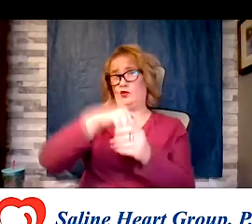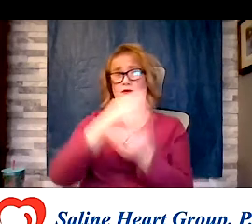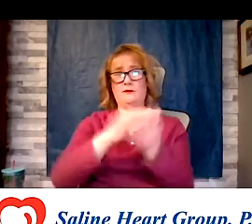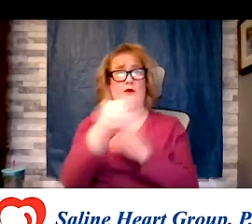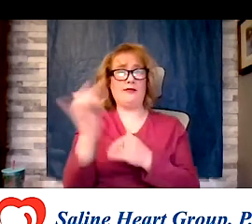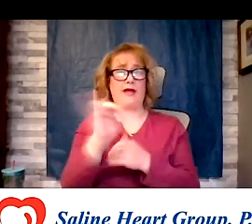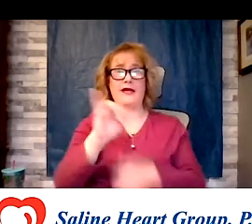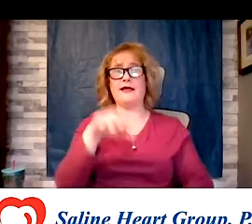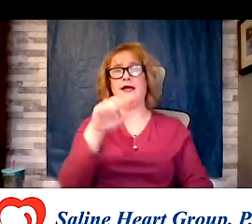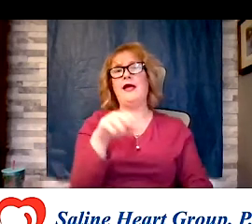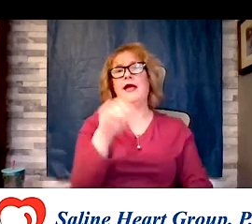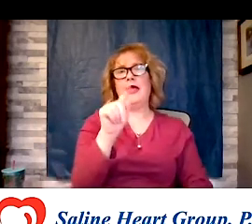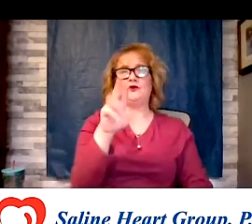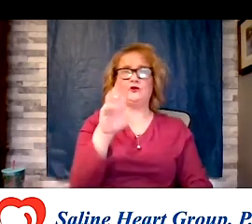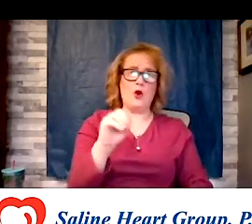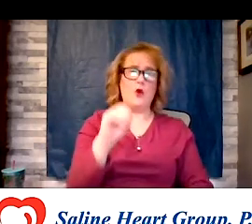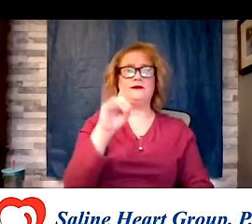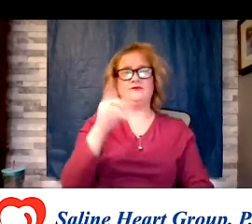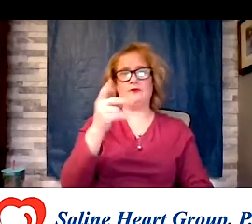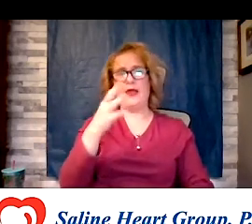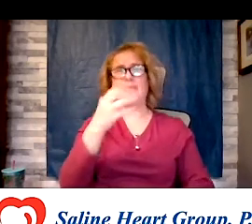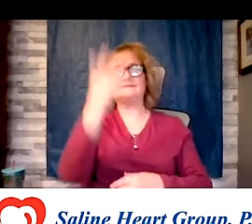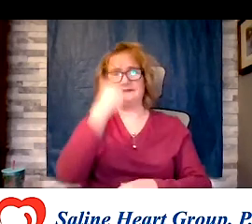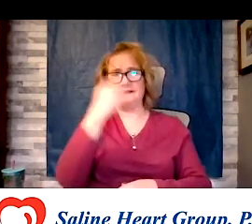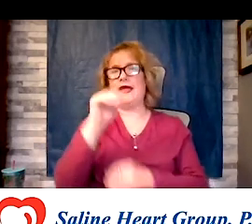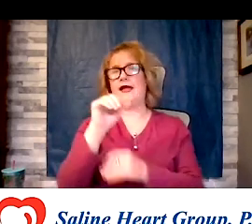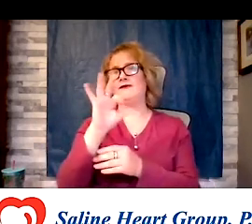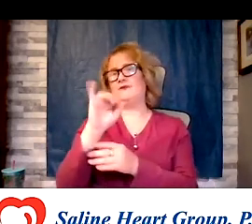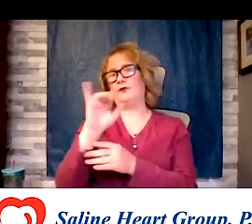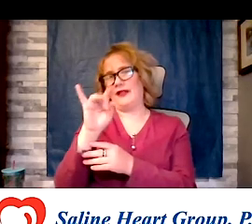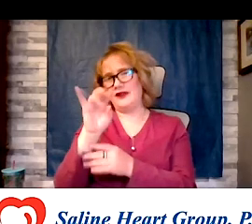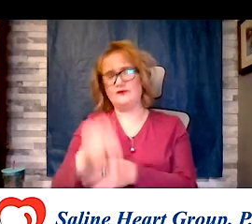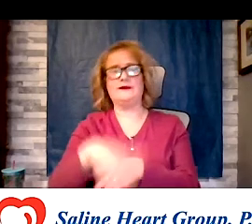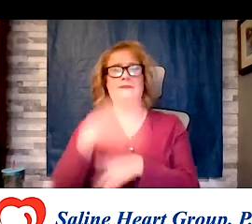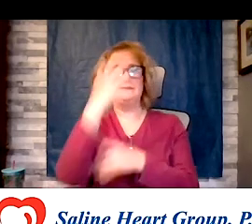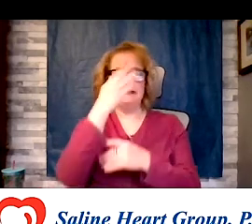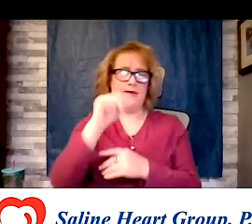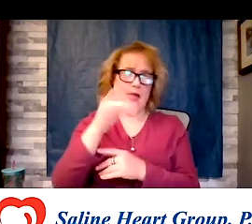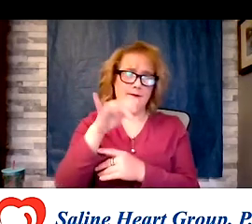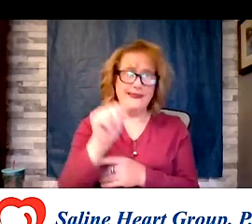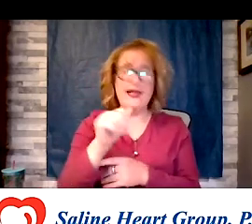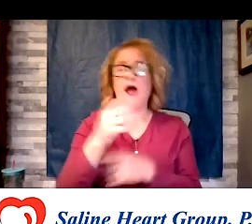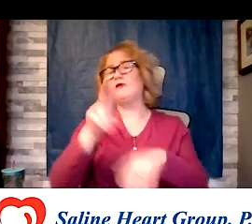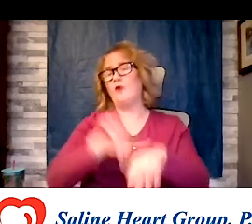apnea. Again, your diet and how you exercise, doesn't necessarily affect these things